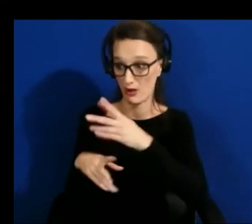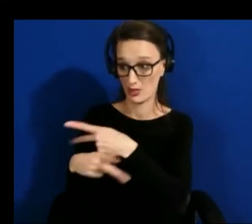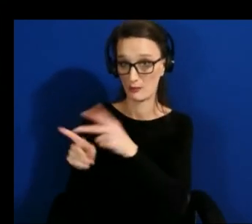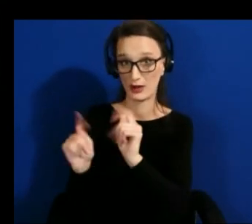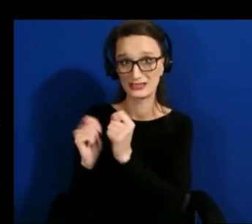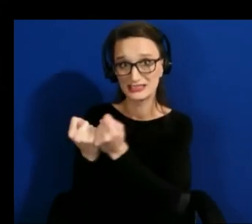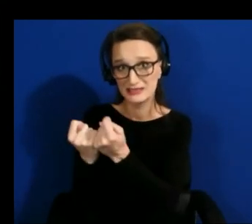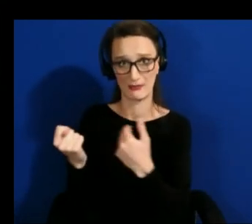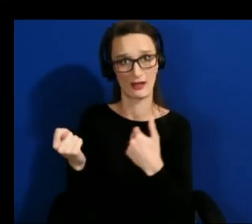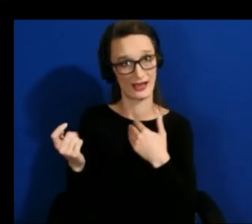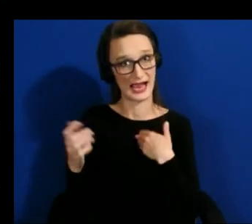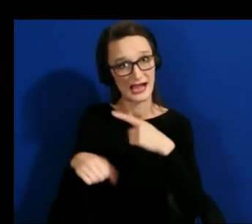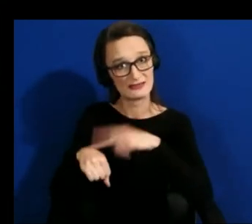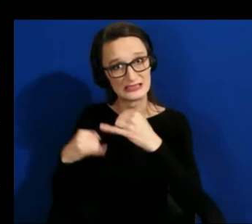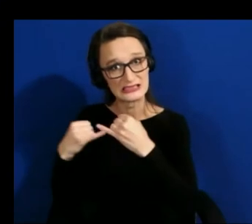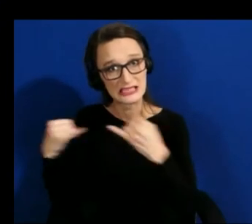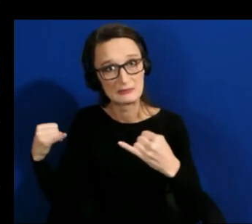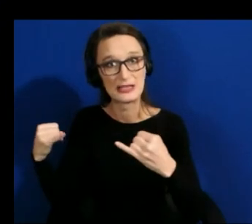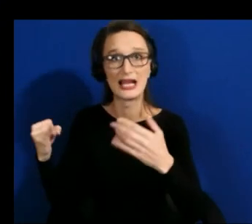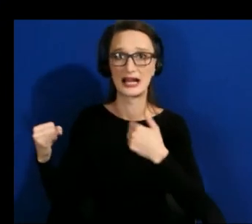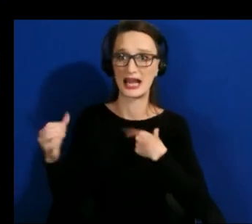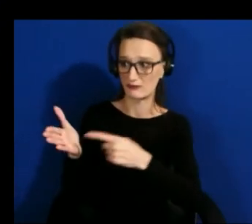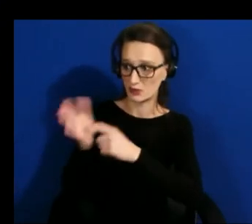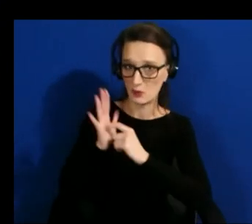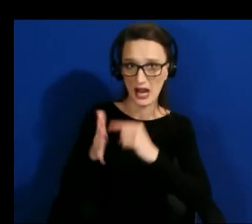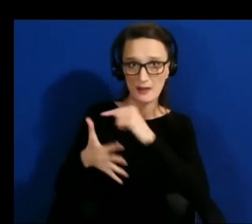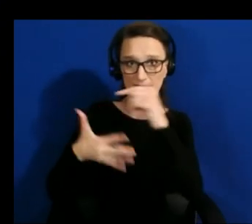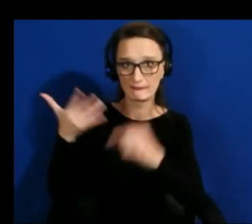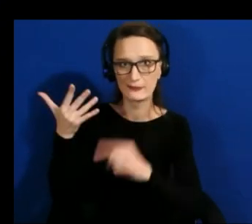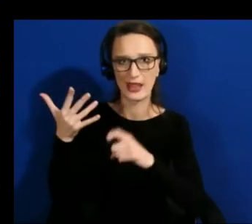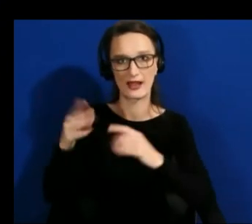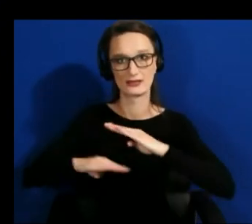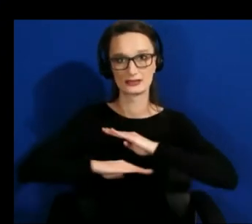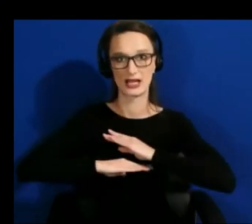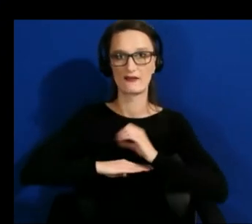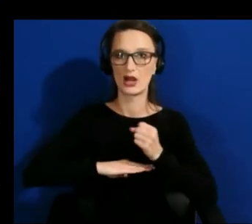that they're trying to meet and we need to make it as easy as possible i think for them to be able